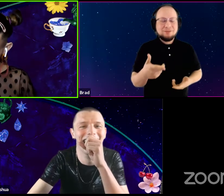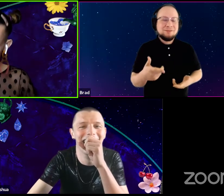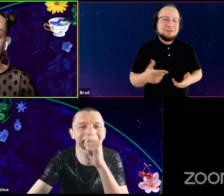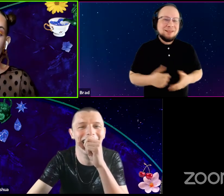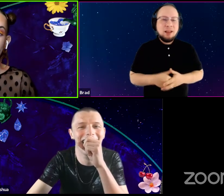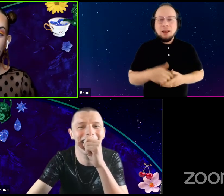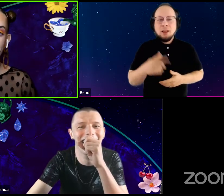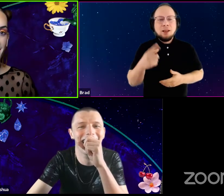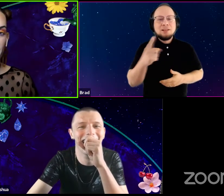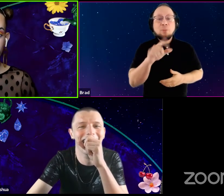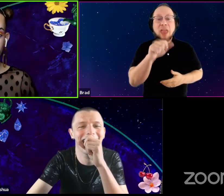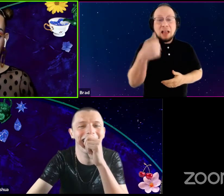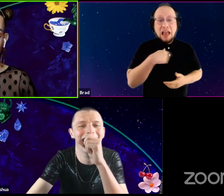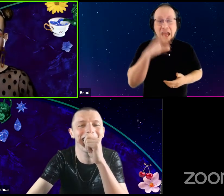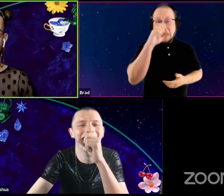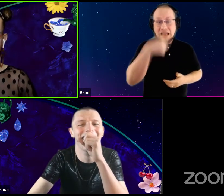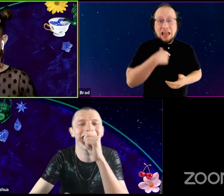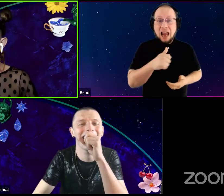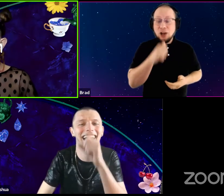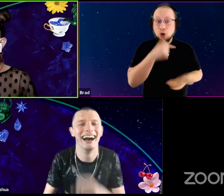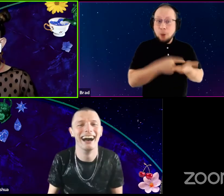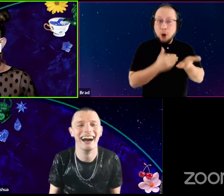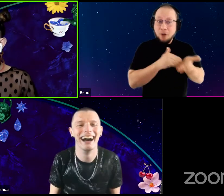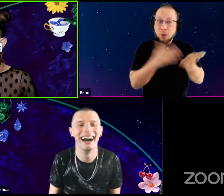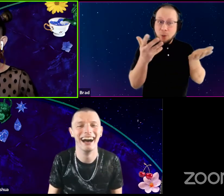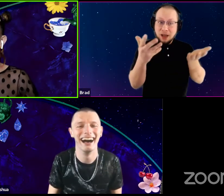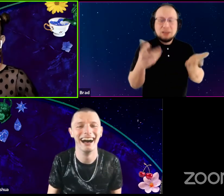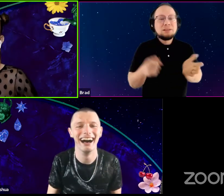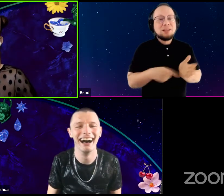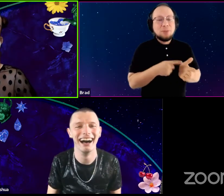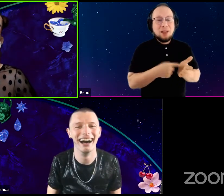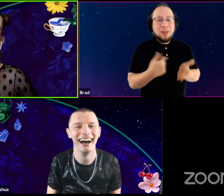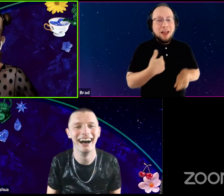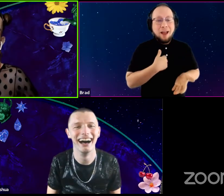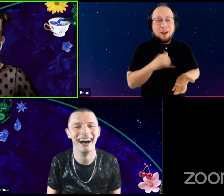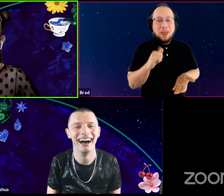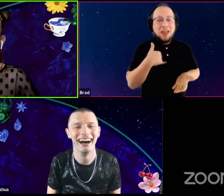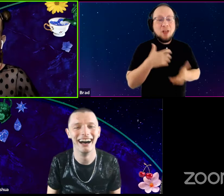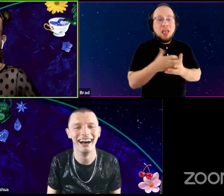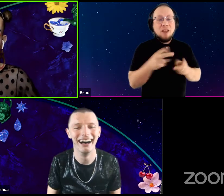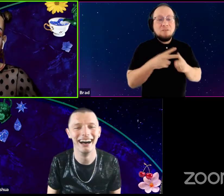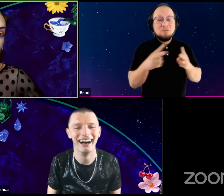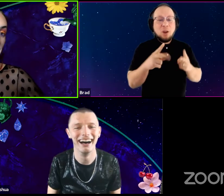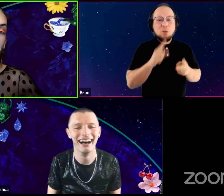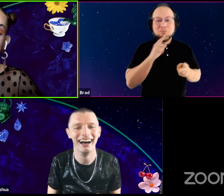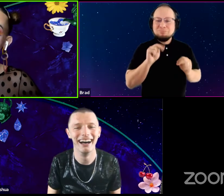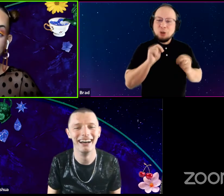Something else that I guess I don't get to talk about is that sometimes I like, have a lot of very useless knowledge, but the easy,